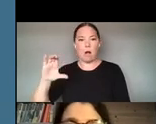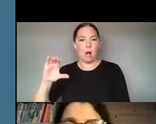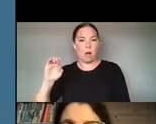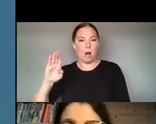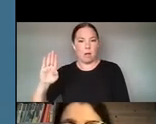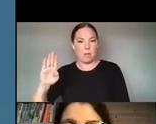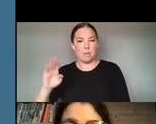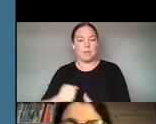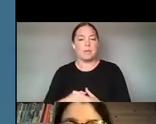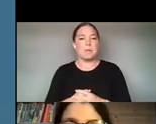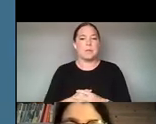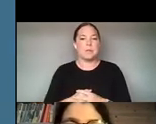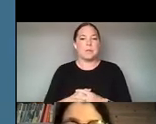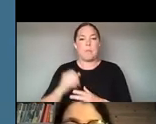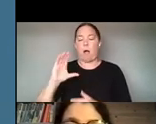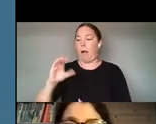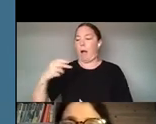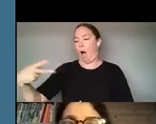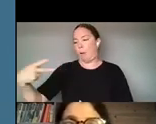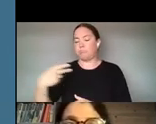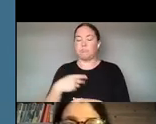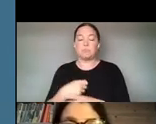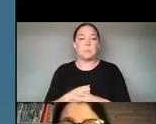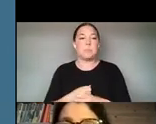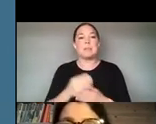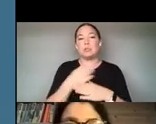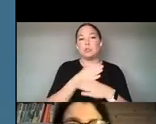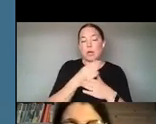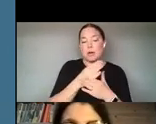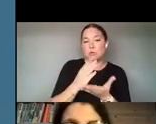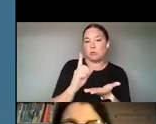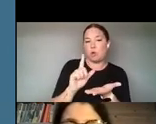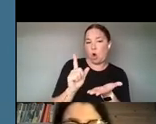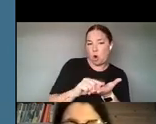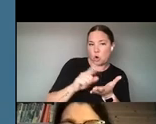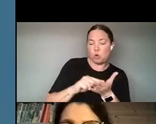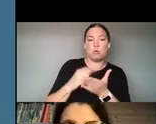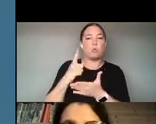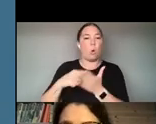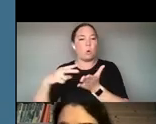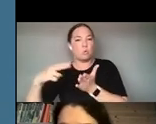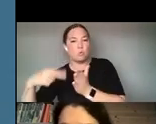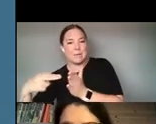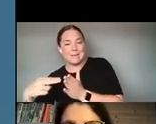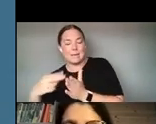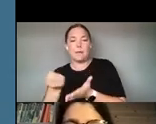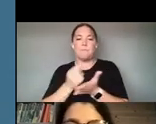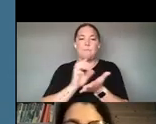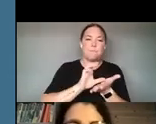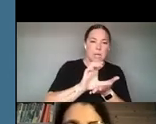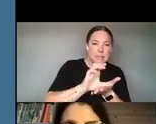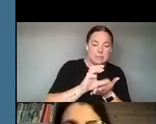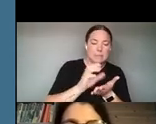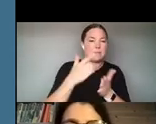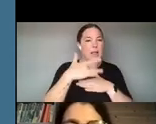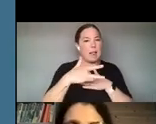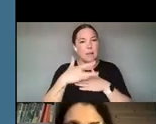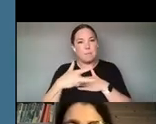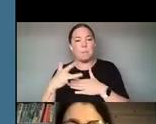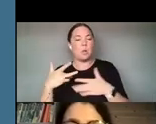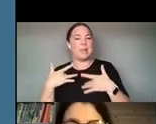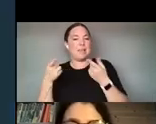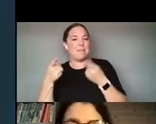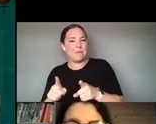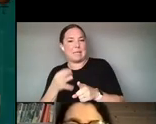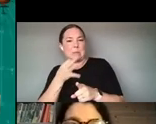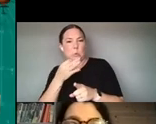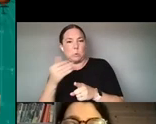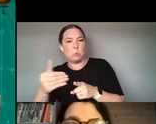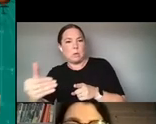ARTICLES THAT WE'RE READING, FUNDING EVENTS, UPCOMING EVENTS. COMES OUT MONTHLY. WE ALSO